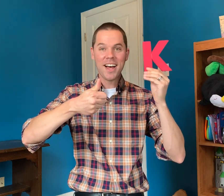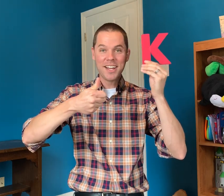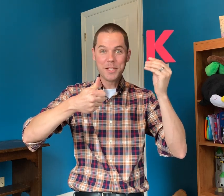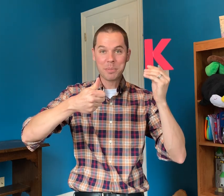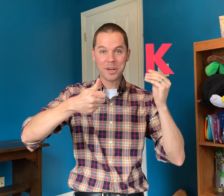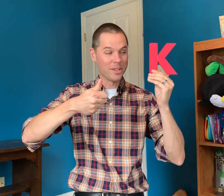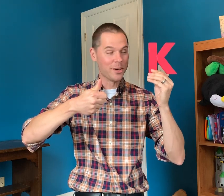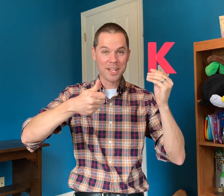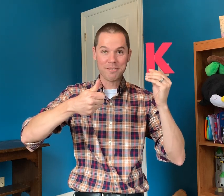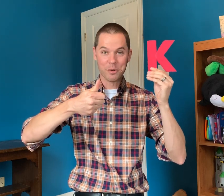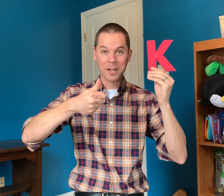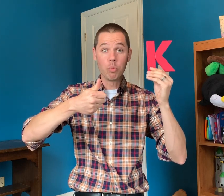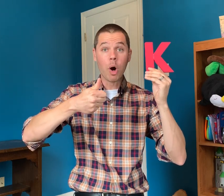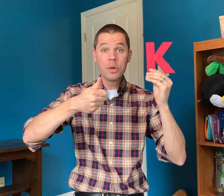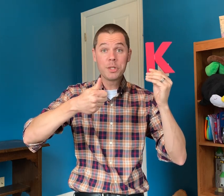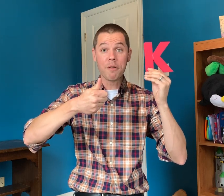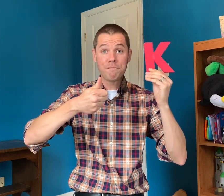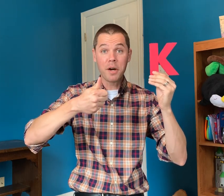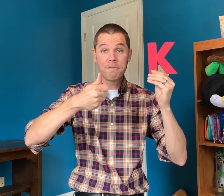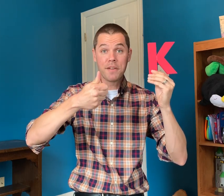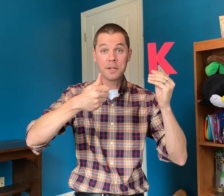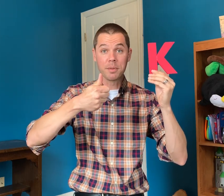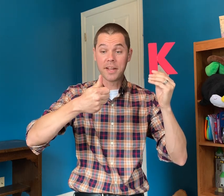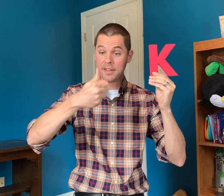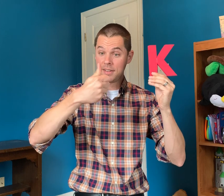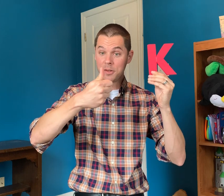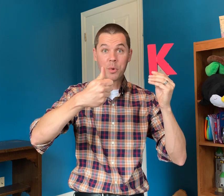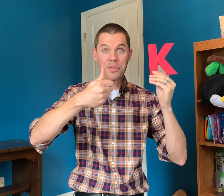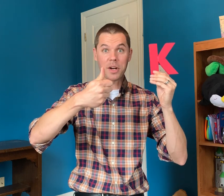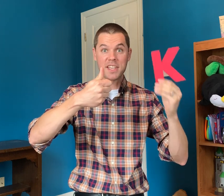I need to put our letter down for a minute while we do a fun fingerplay with our key